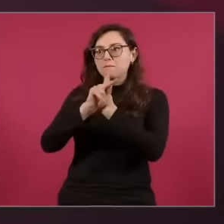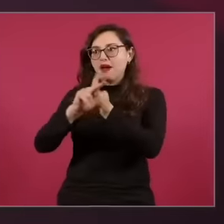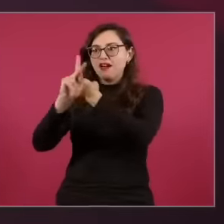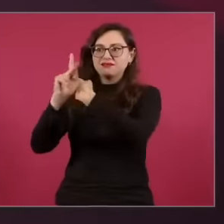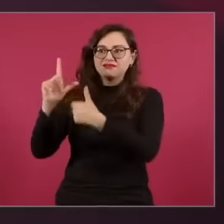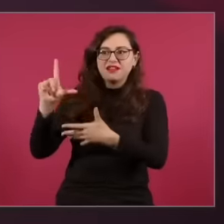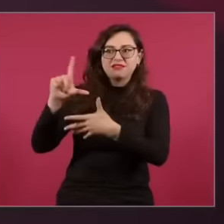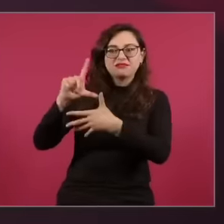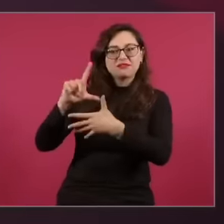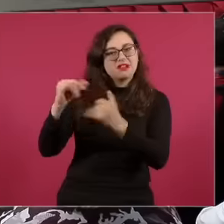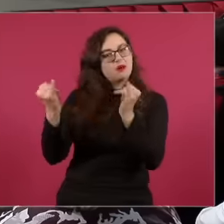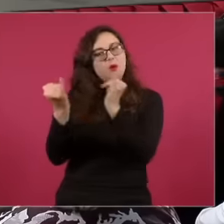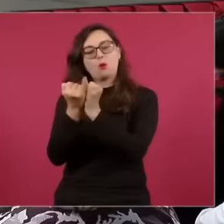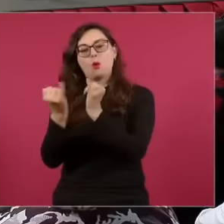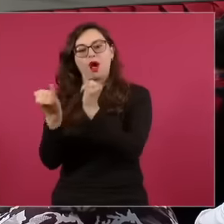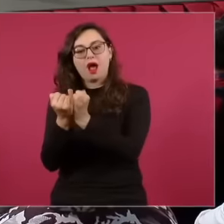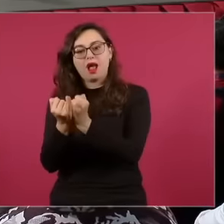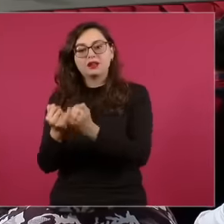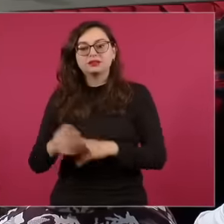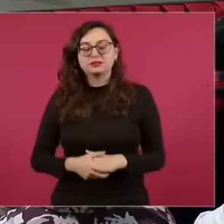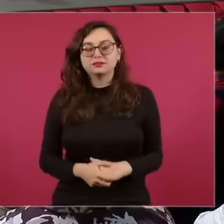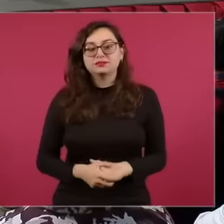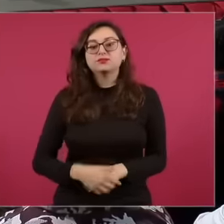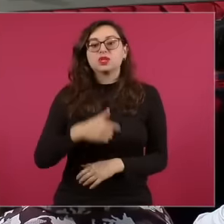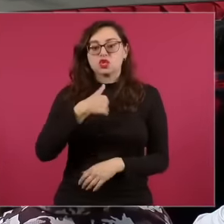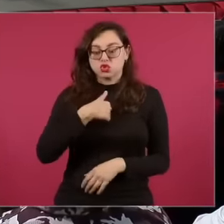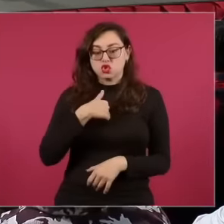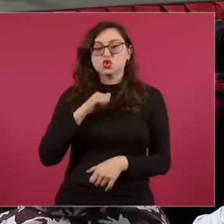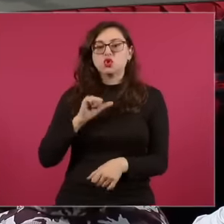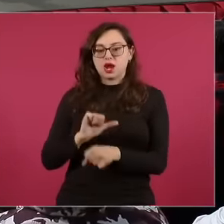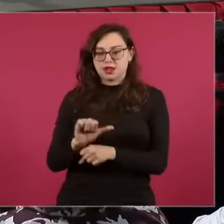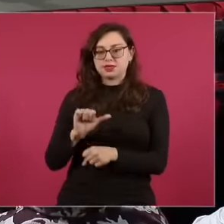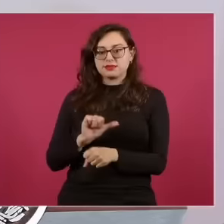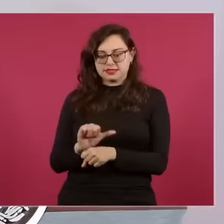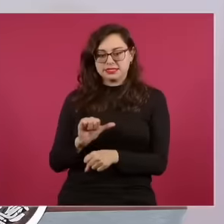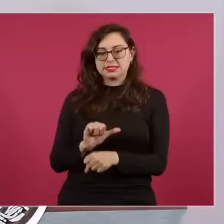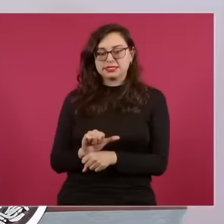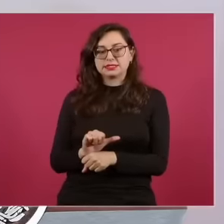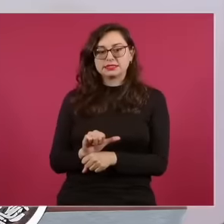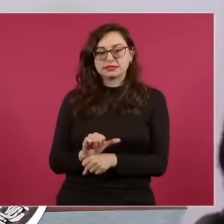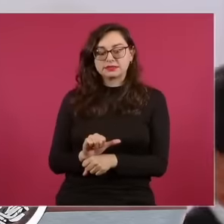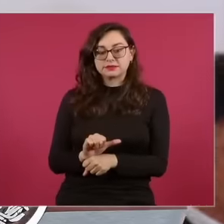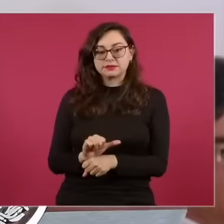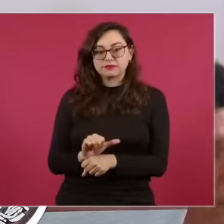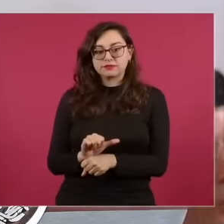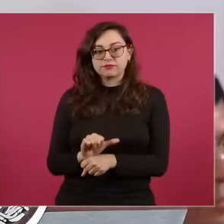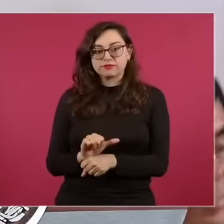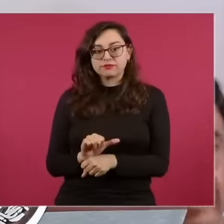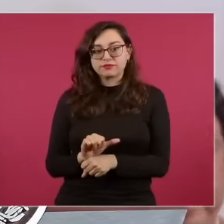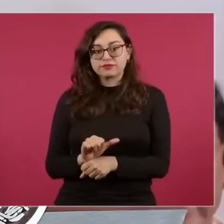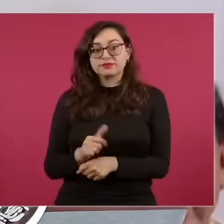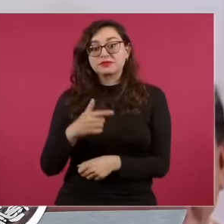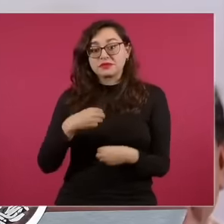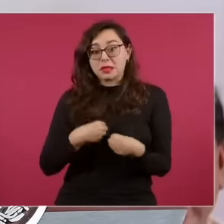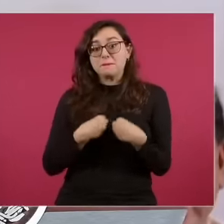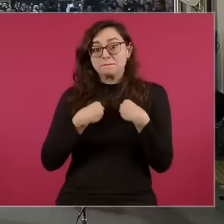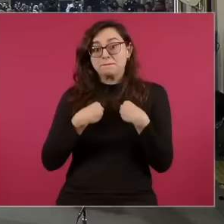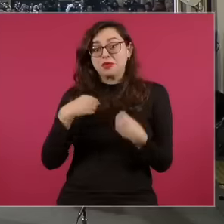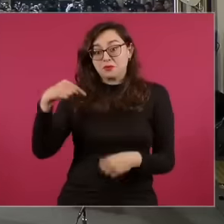as I said I am from Argentina and I find myself casually living in Mexico eh